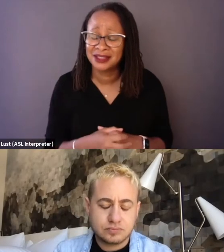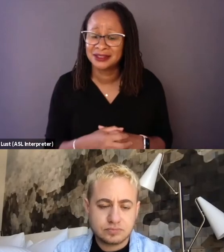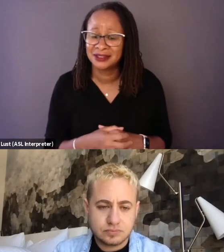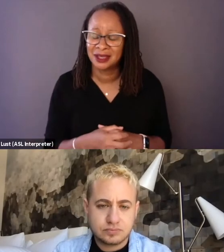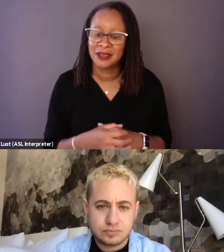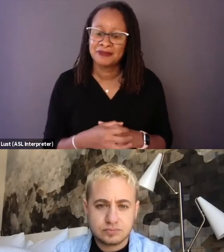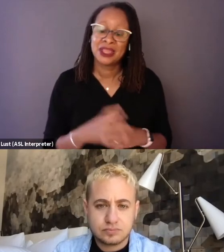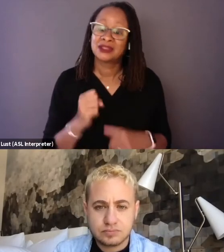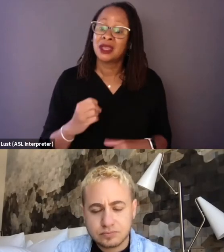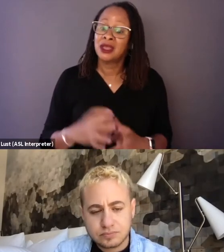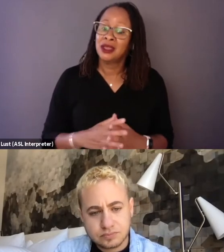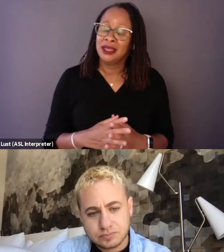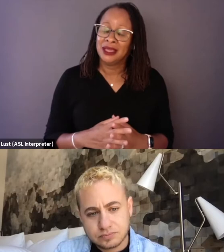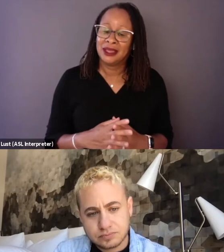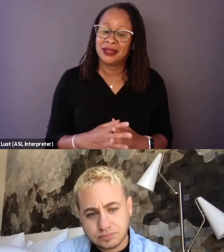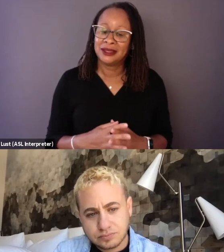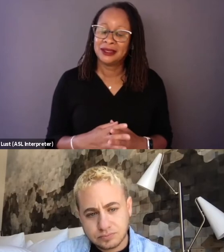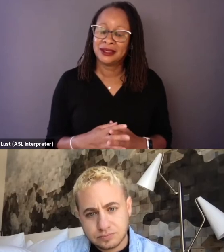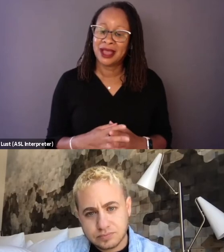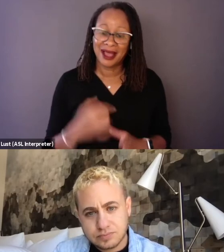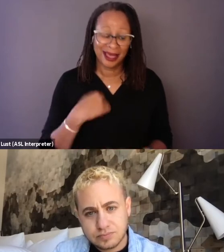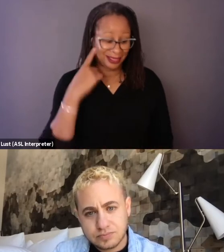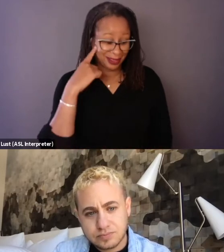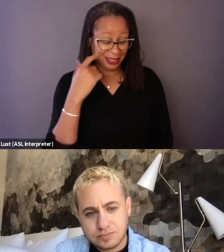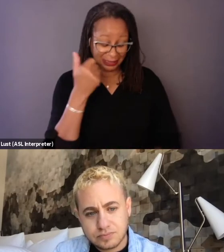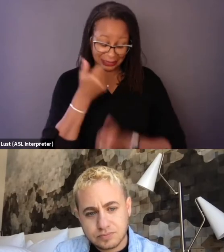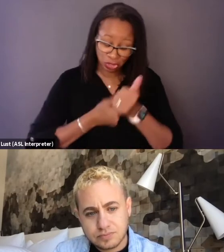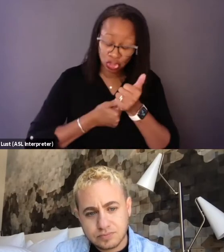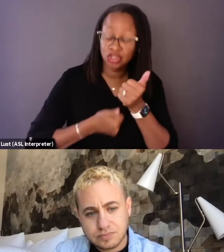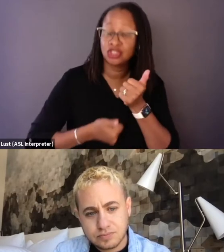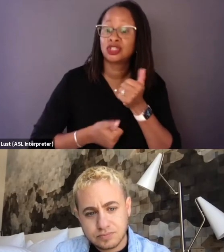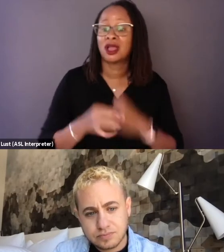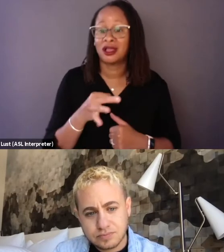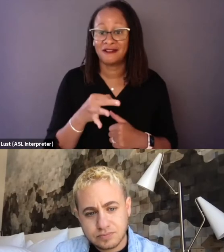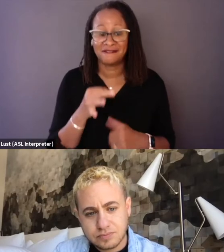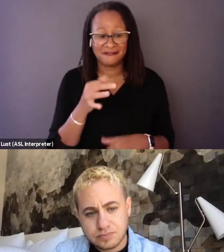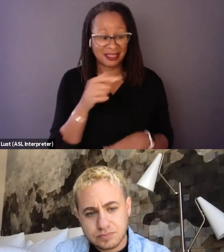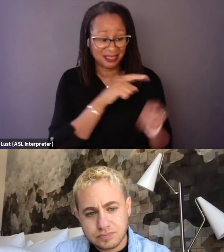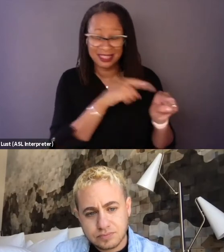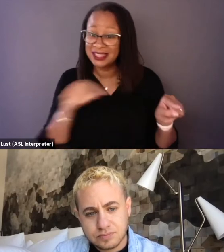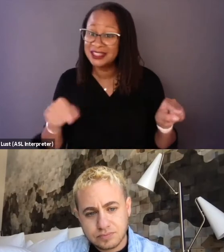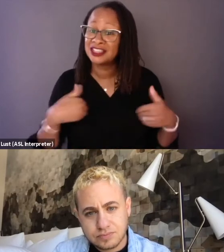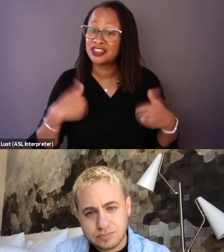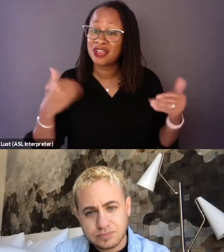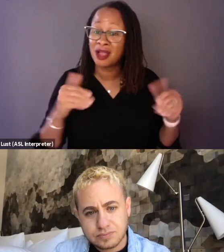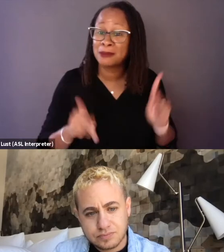And so, I think, each of these athletes had a very different intention,